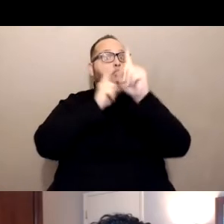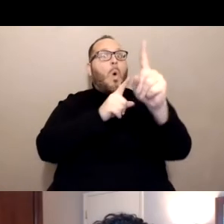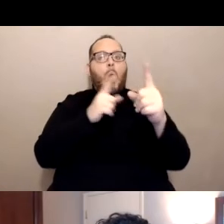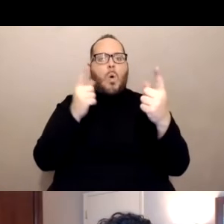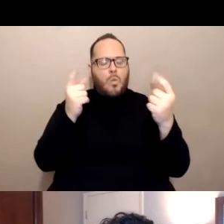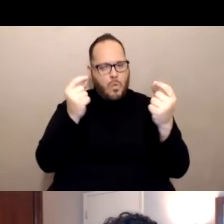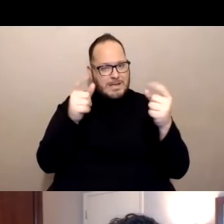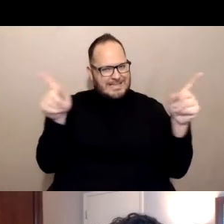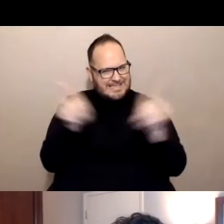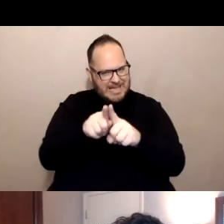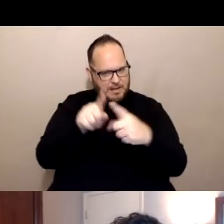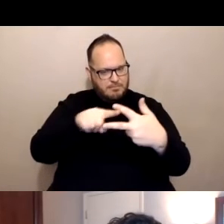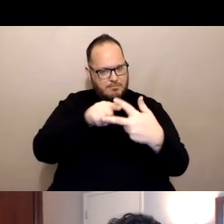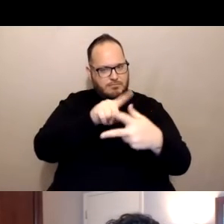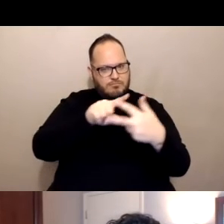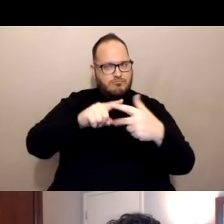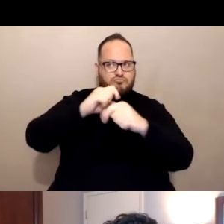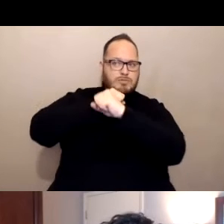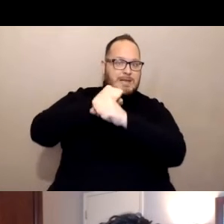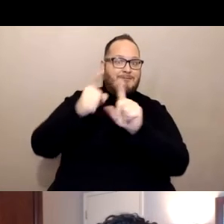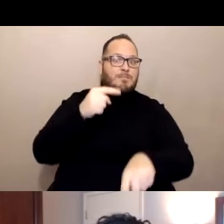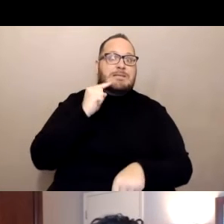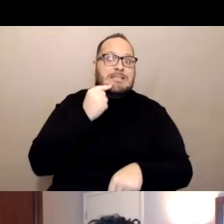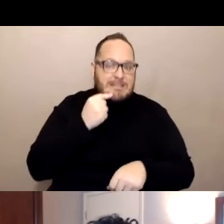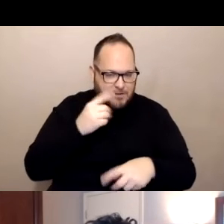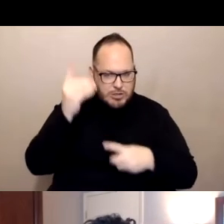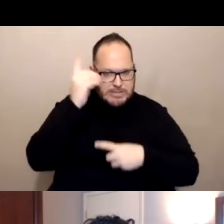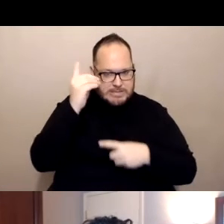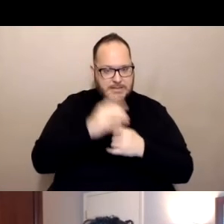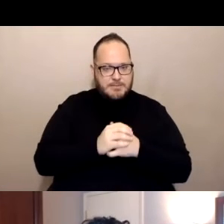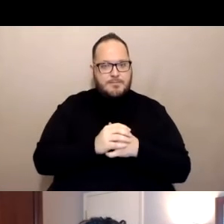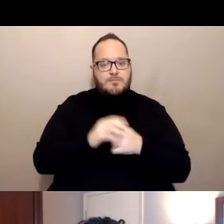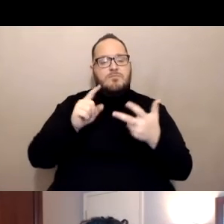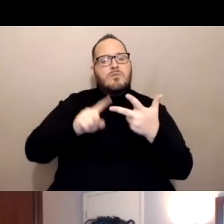And while it relies on different technology like the other two vaccine,